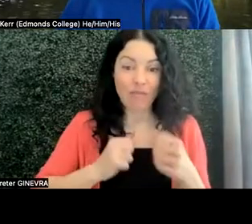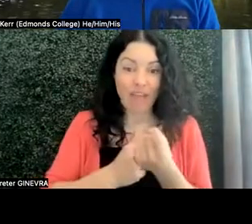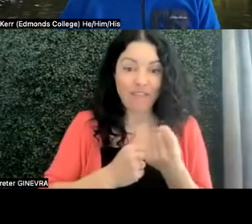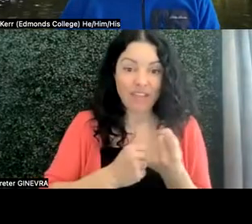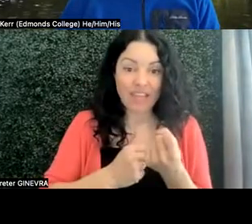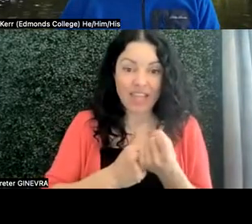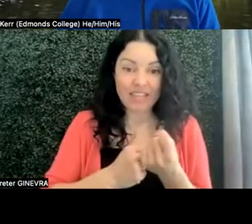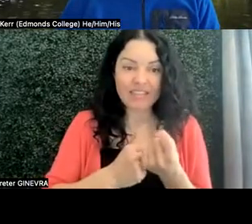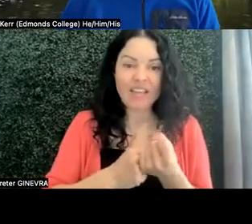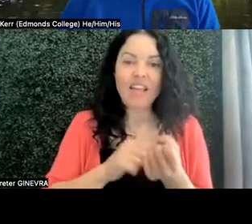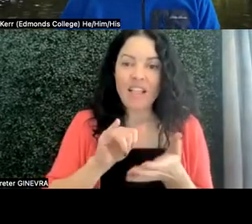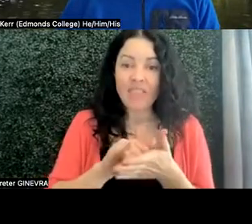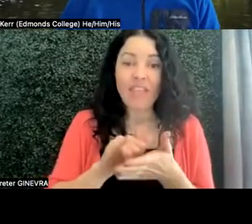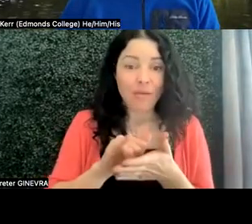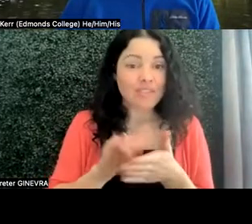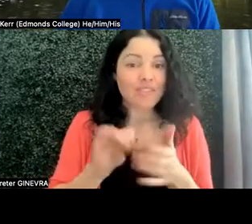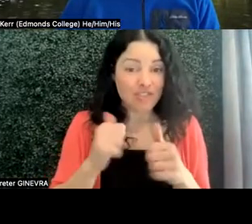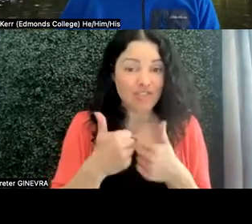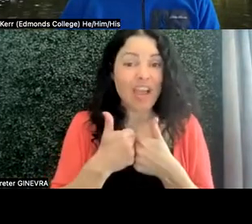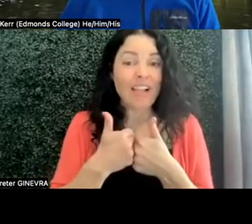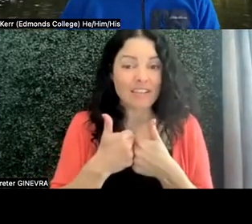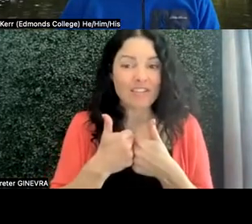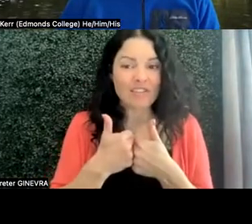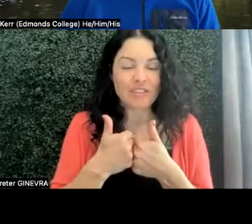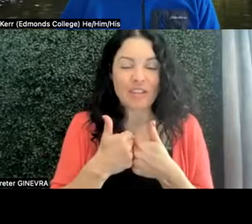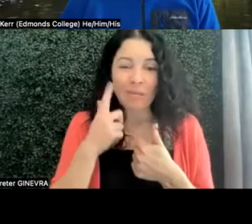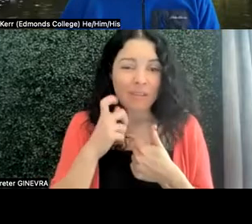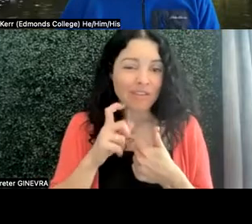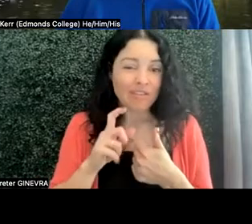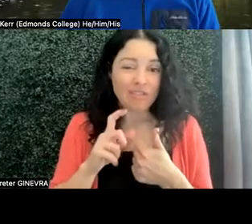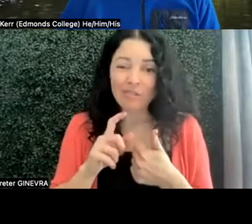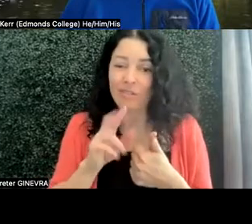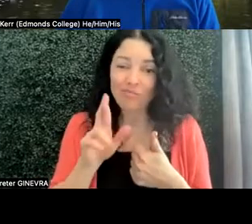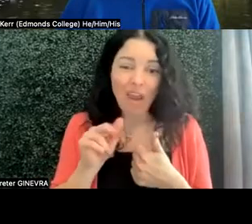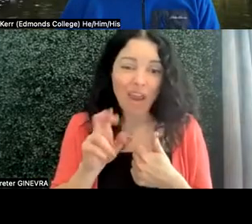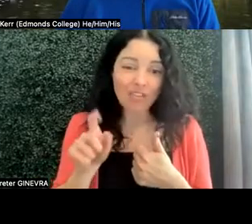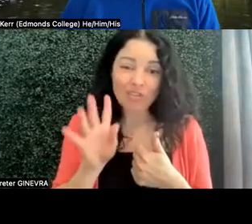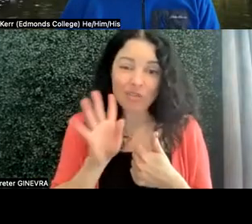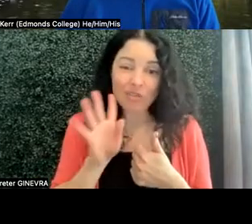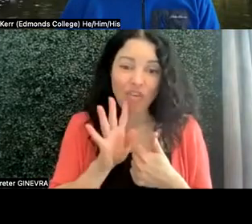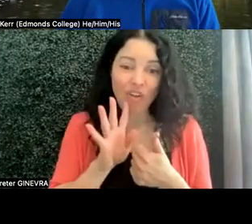which was a real big challenge when she really barely talked to other people without bursting into tears.